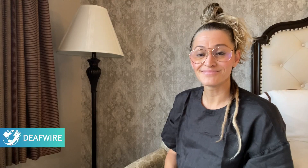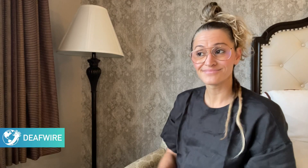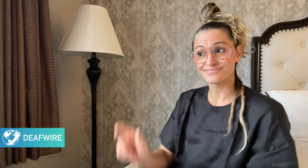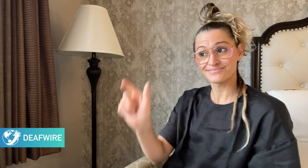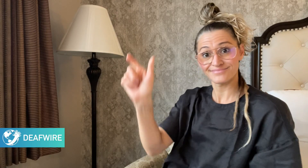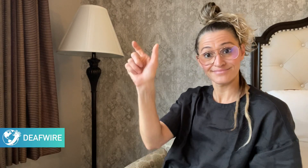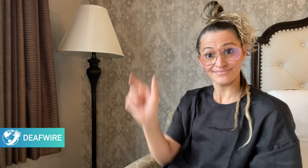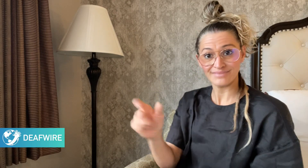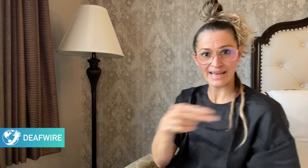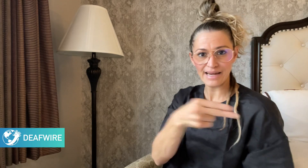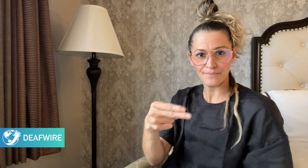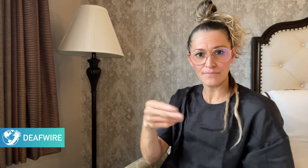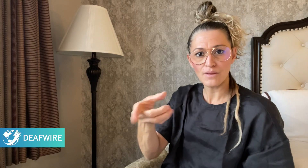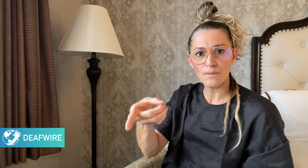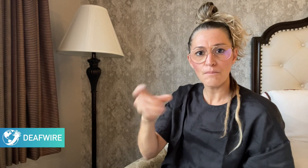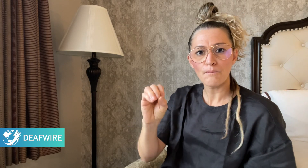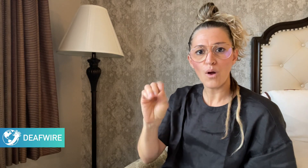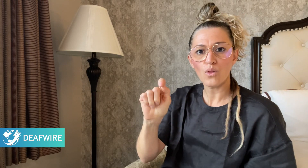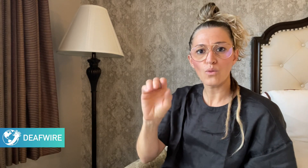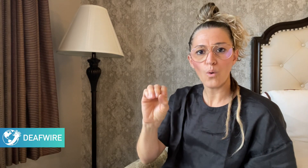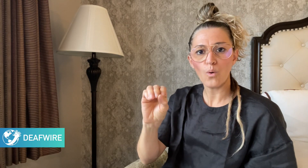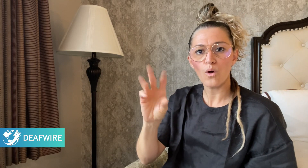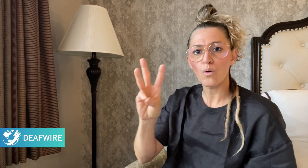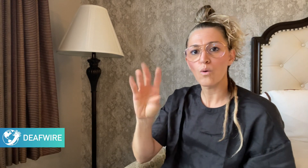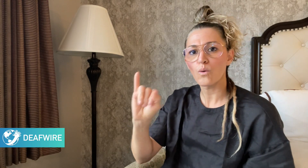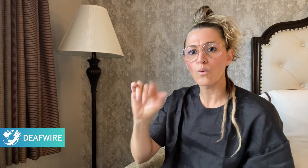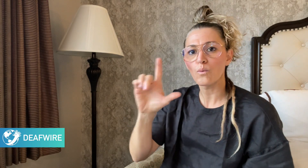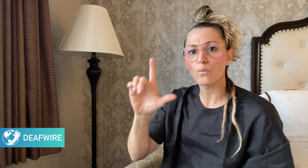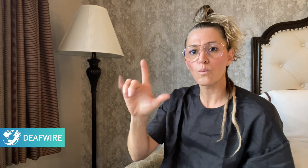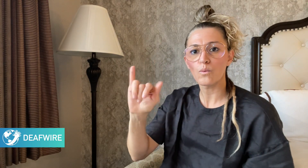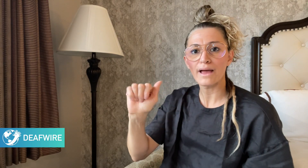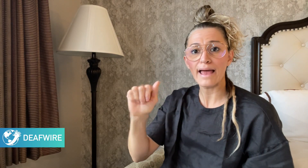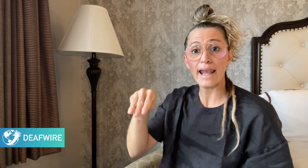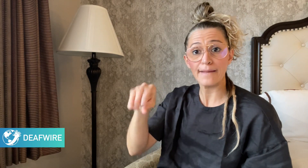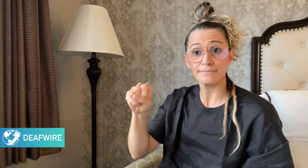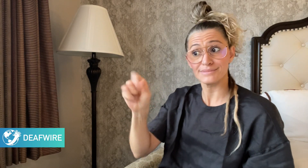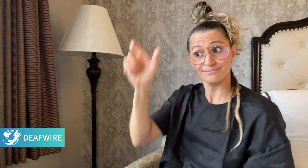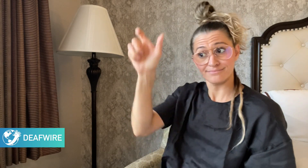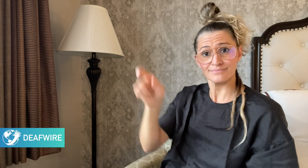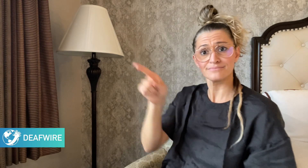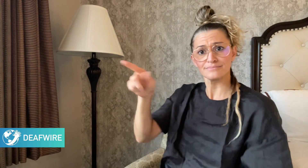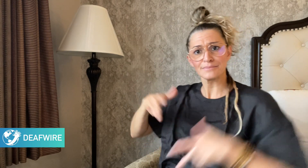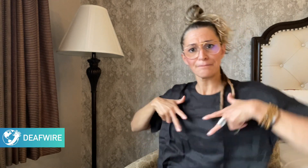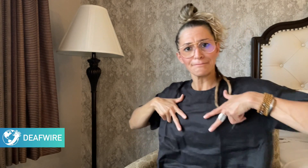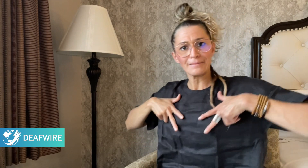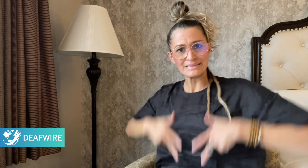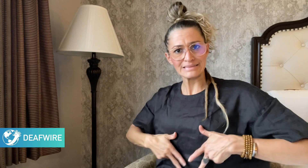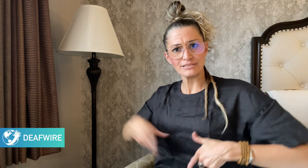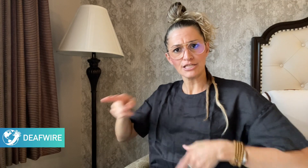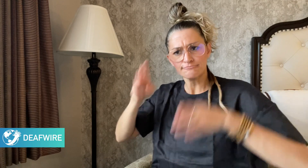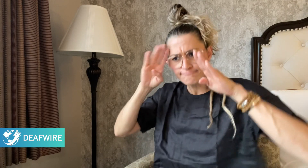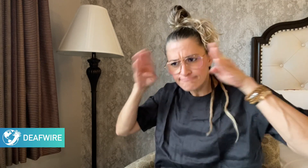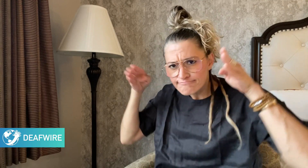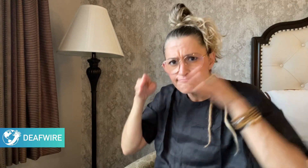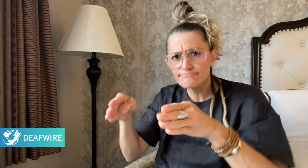Poto Williams who is New Zealand’s Disability Issues